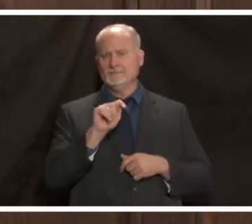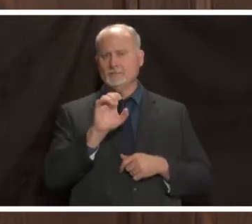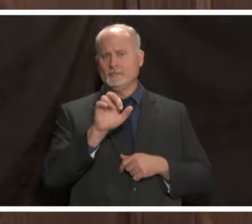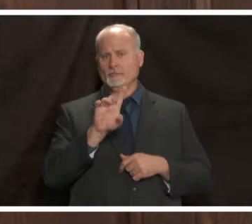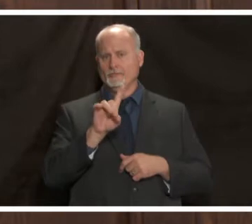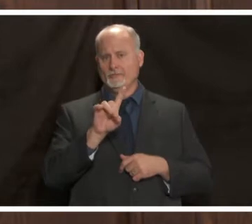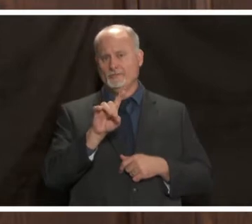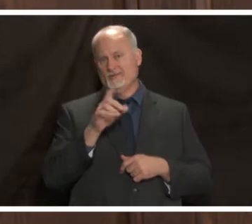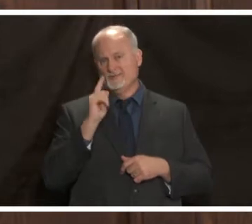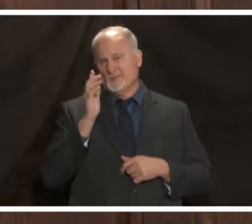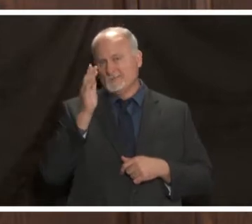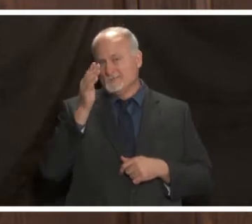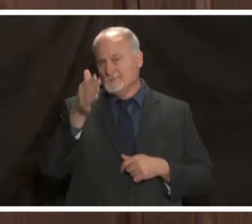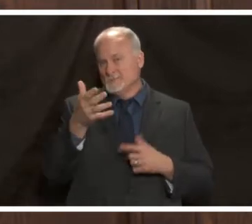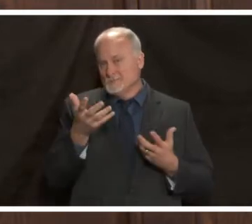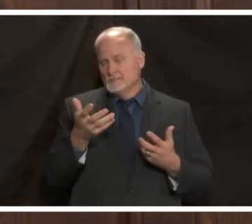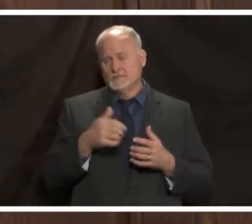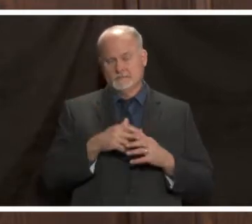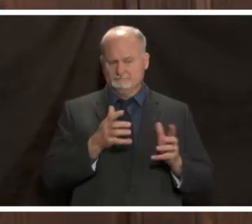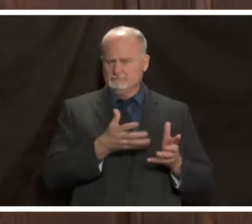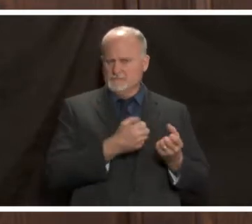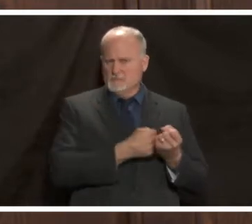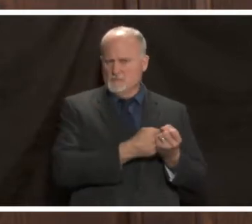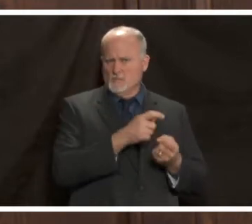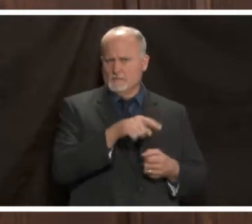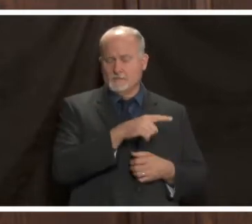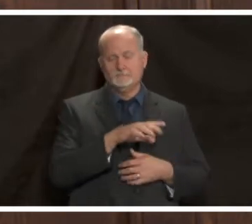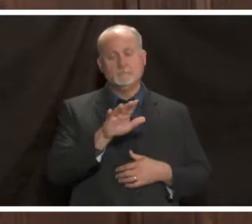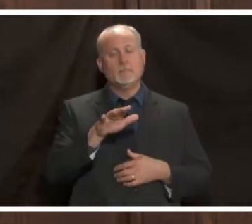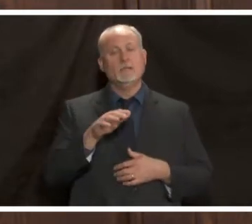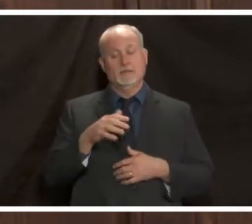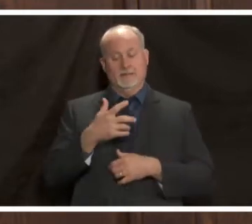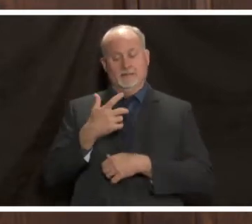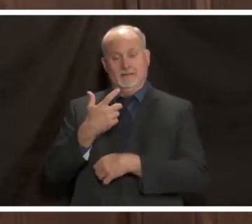we do have very encouraging news about vaccines for covid 19.